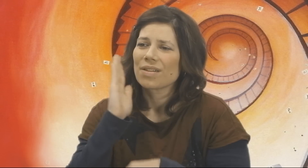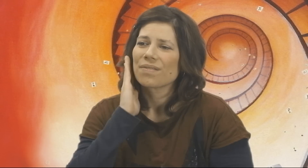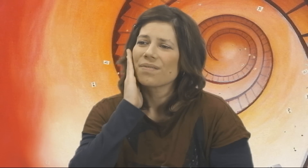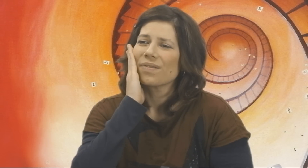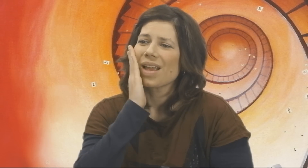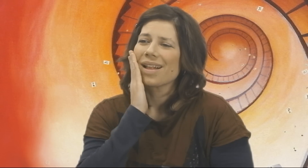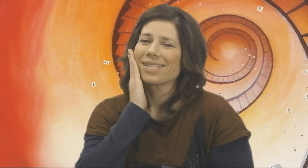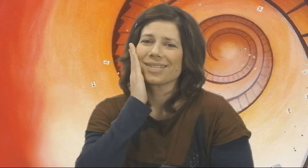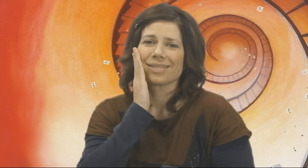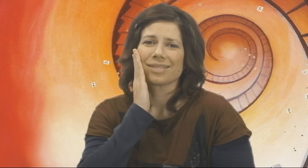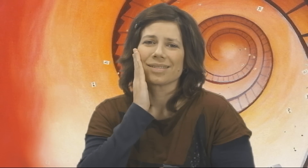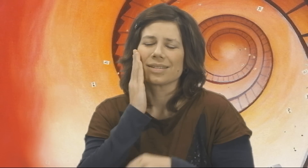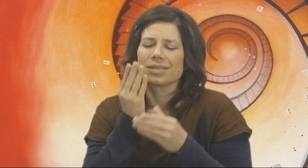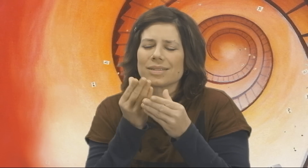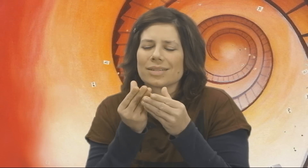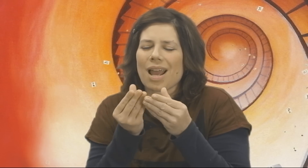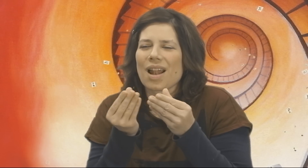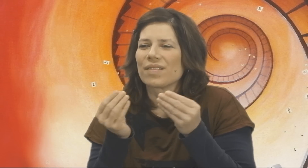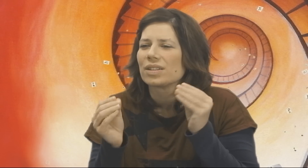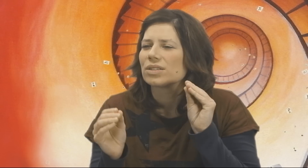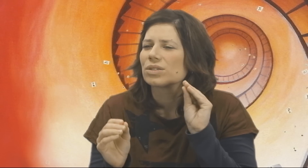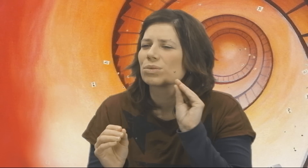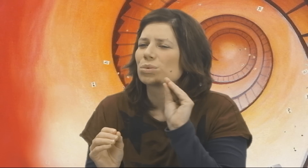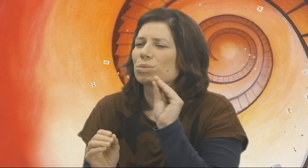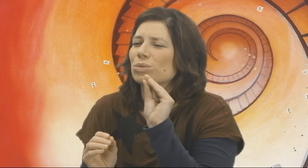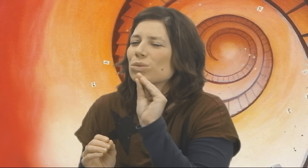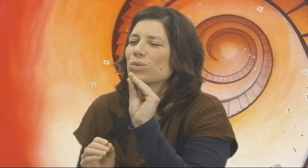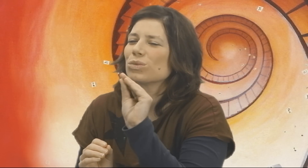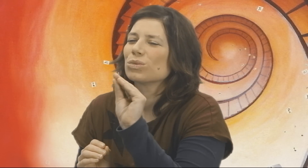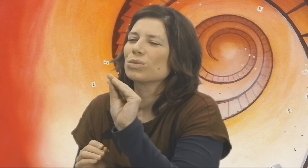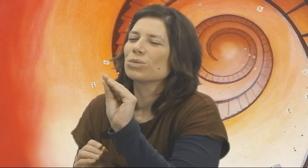and kisses his cheek softly.